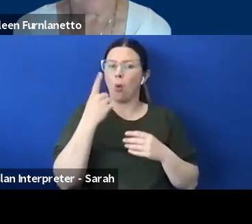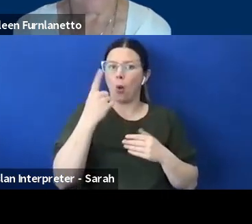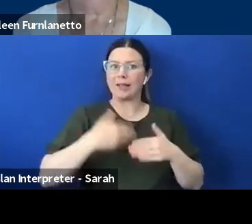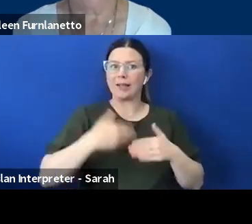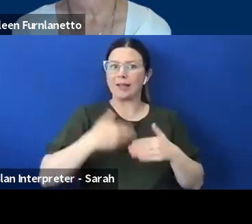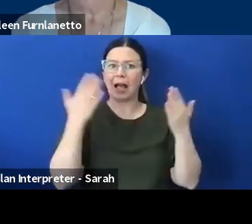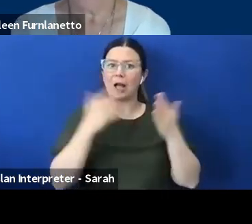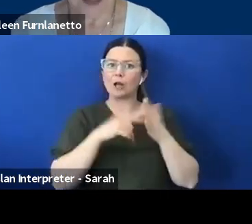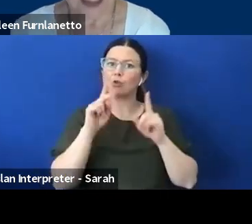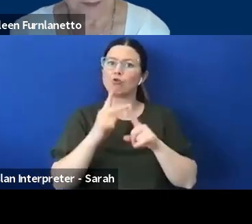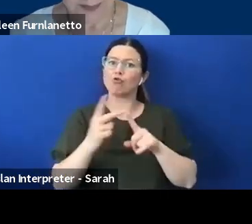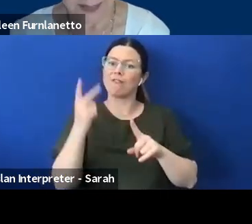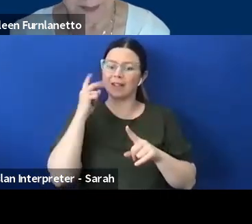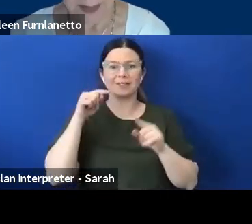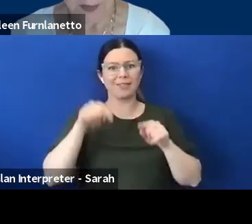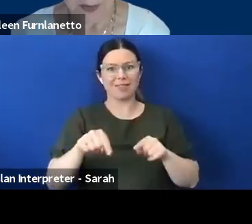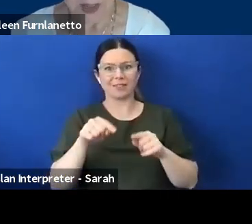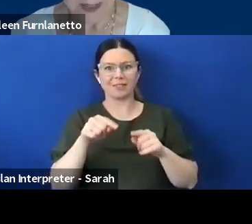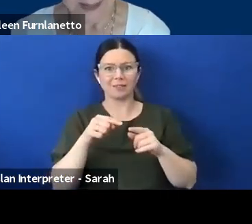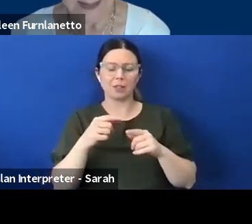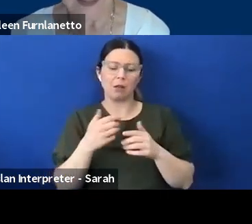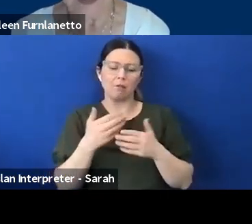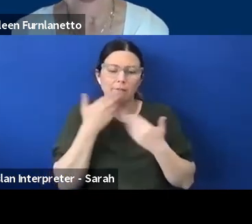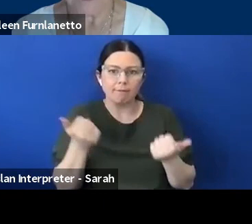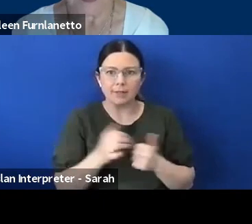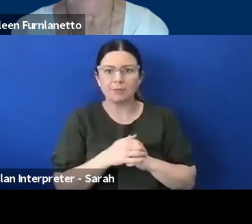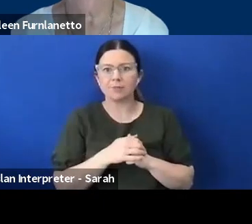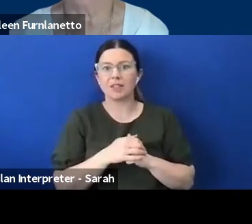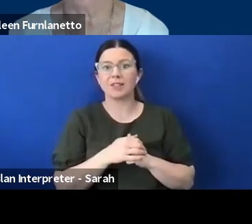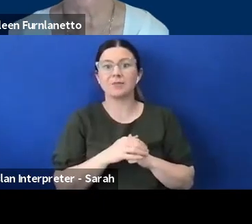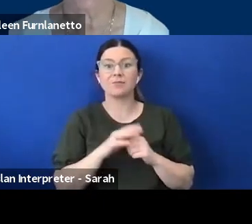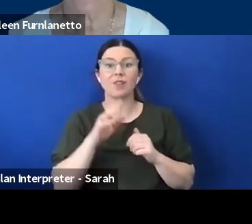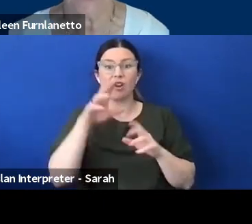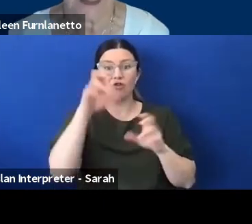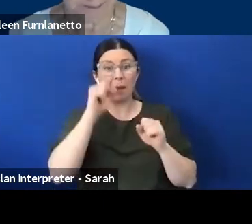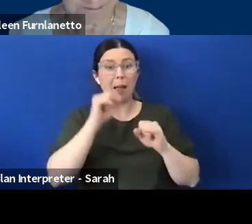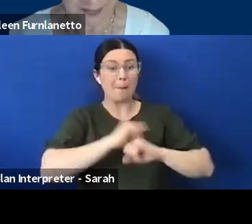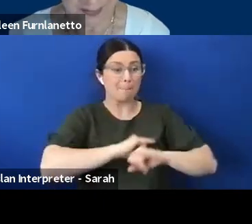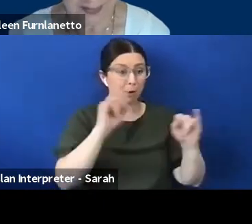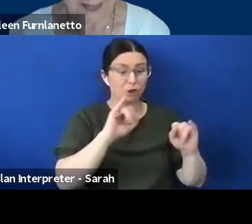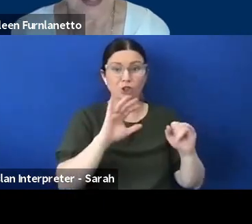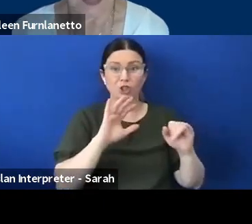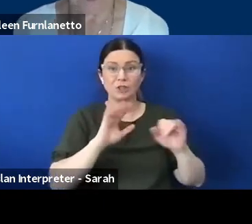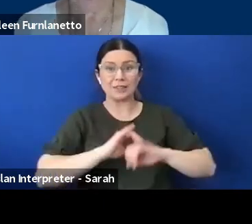so in closing for me remember emergencies and disasters don't discriminate it's therefore